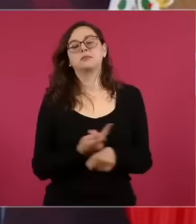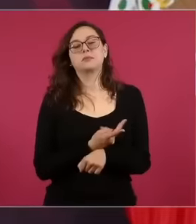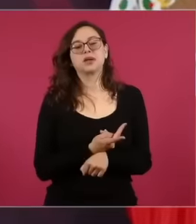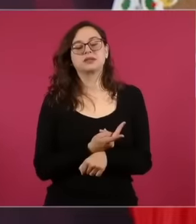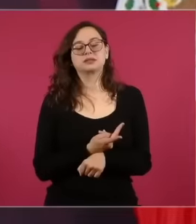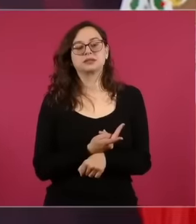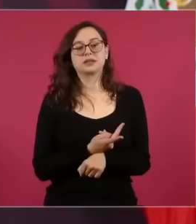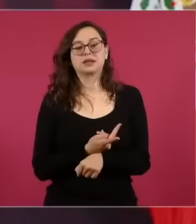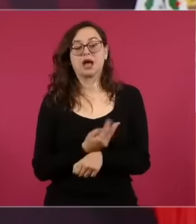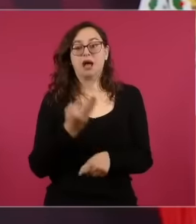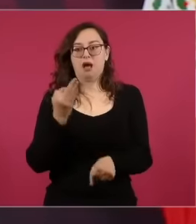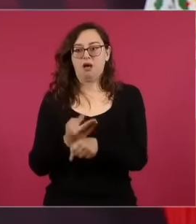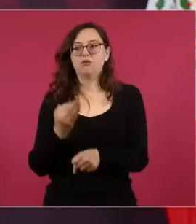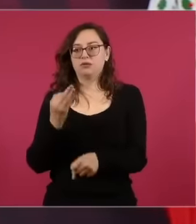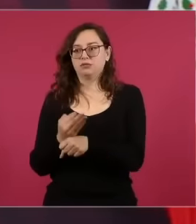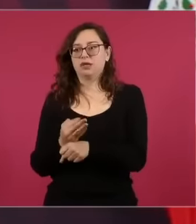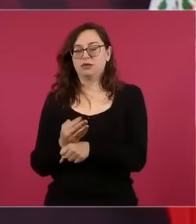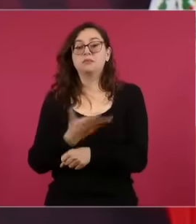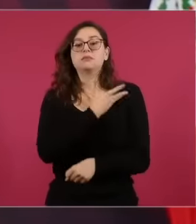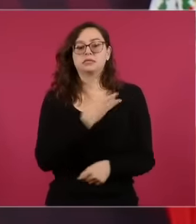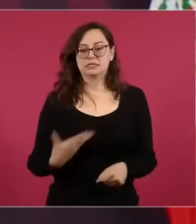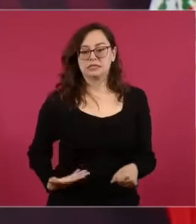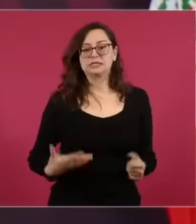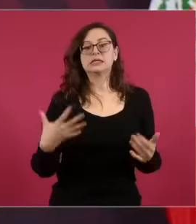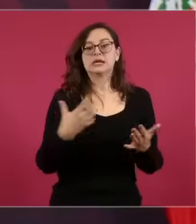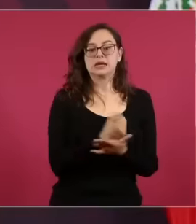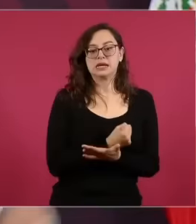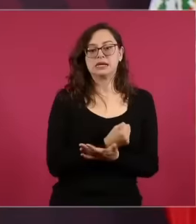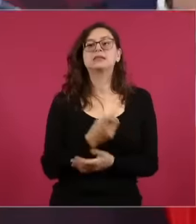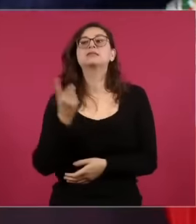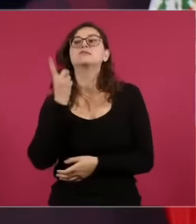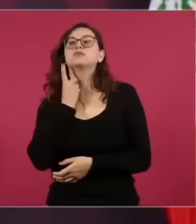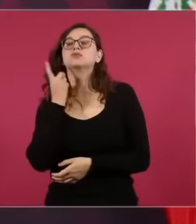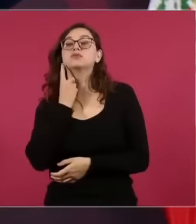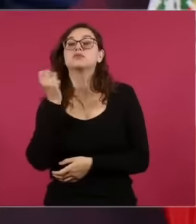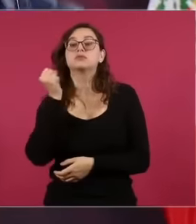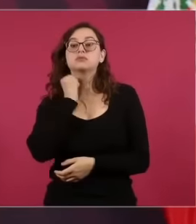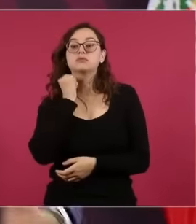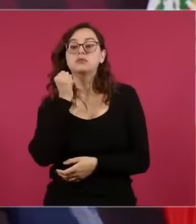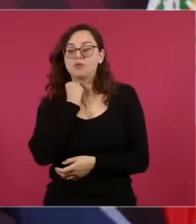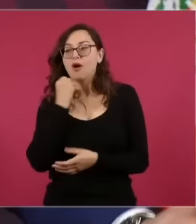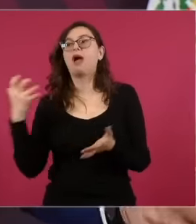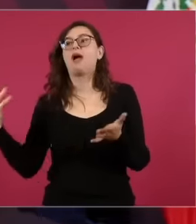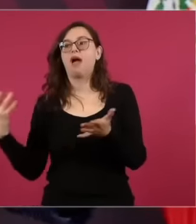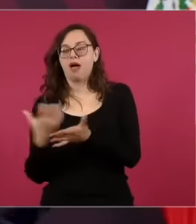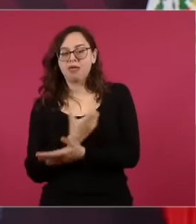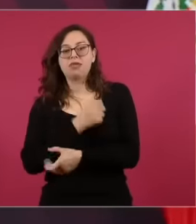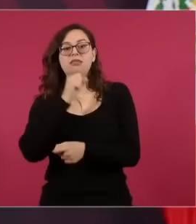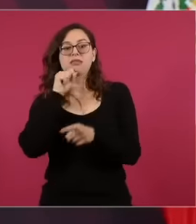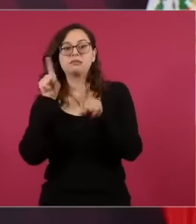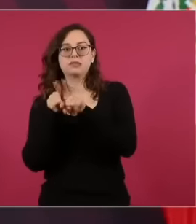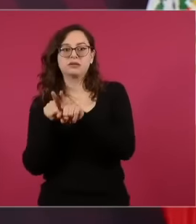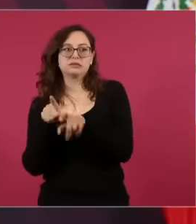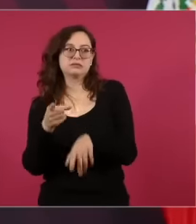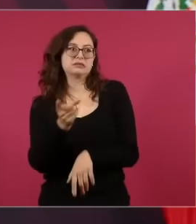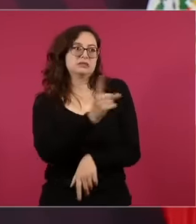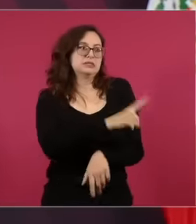the campaign begins. No,